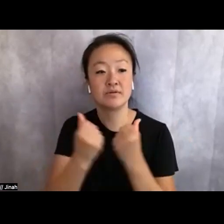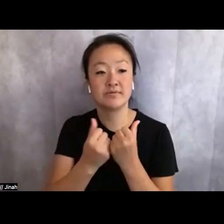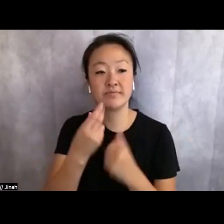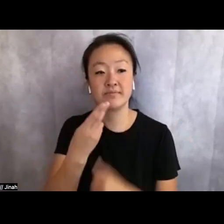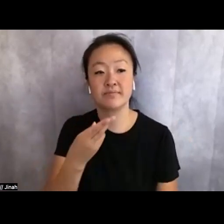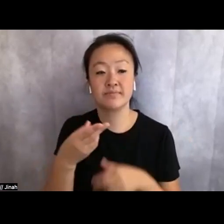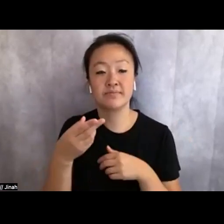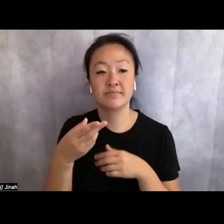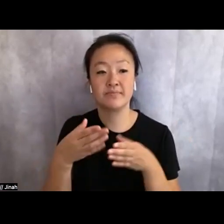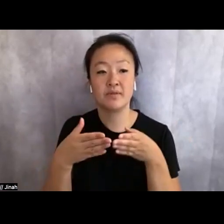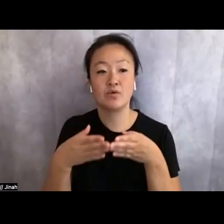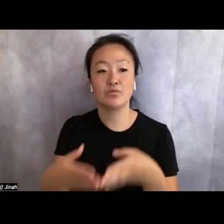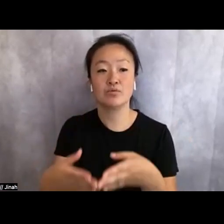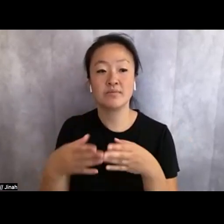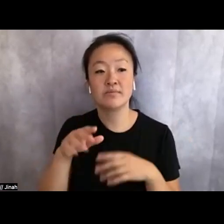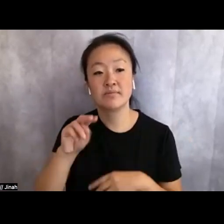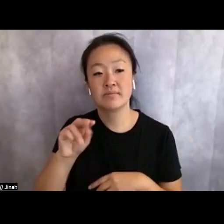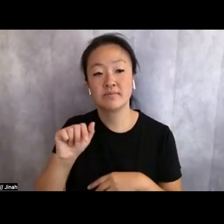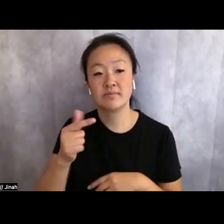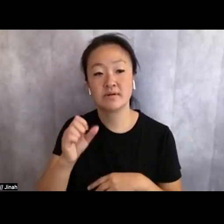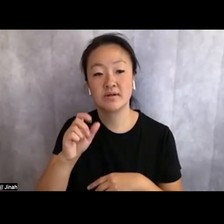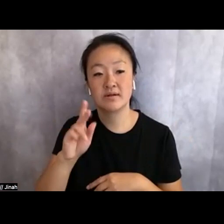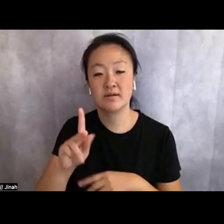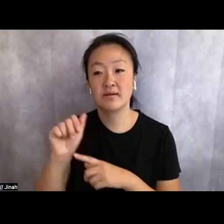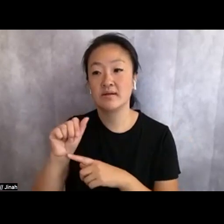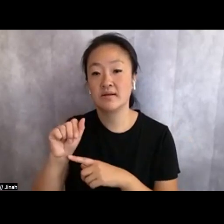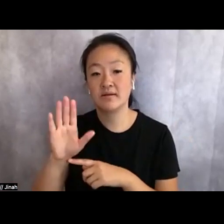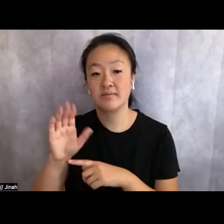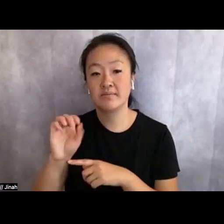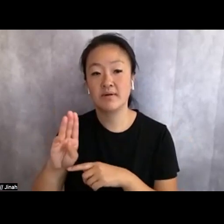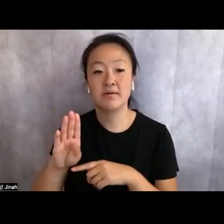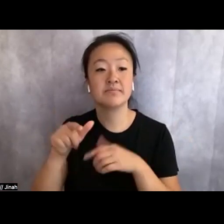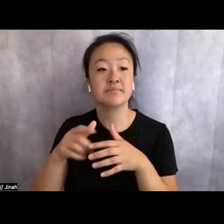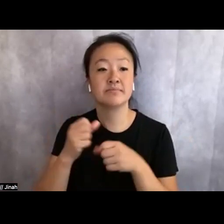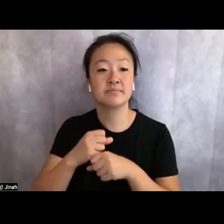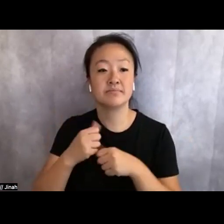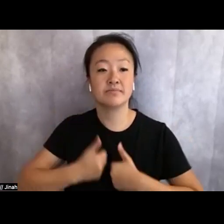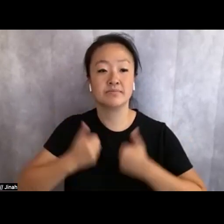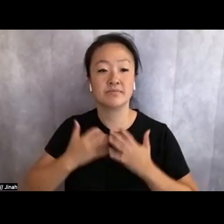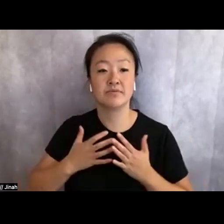Survivors, where two of her compositions were adopted as the organization’s “songs of peace.”